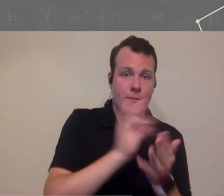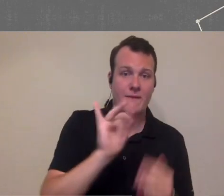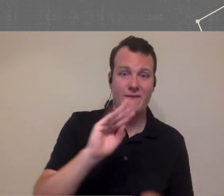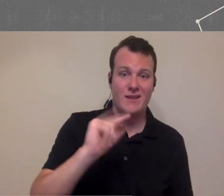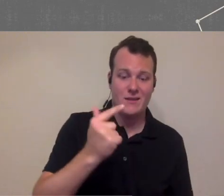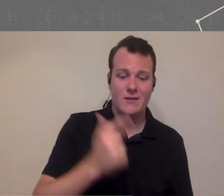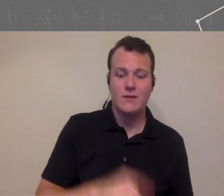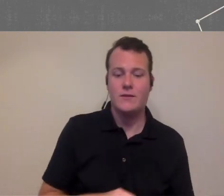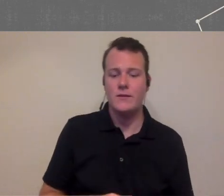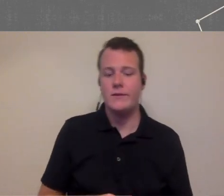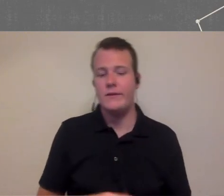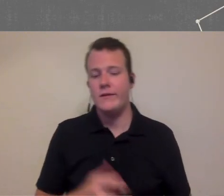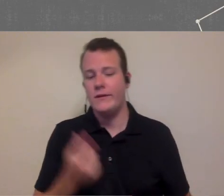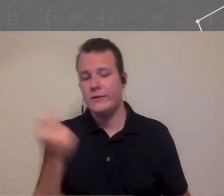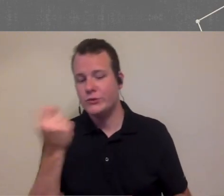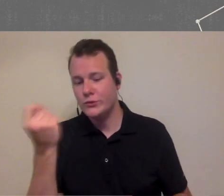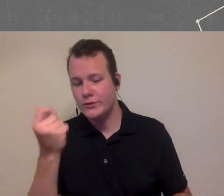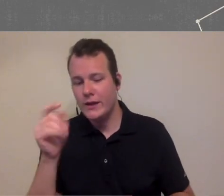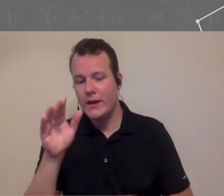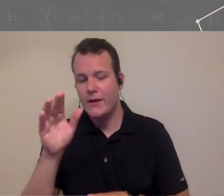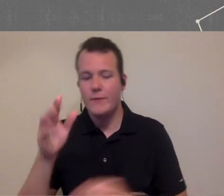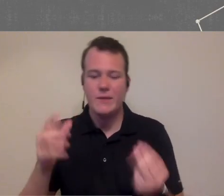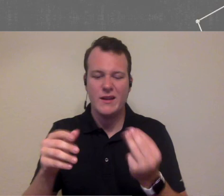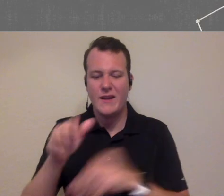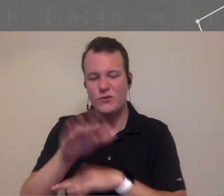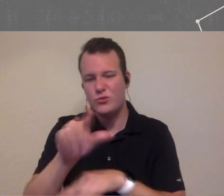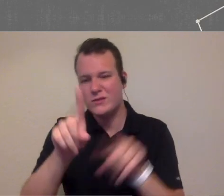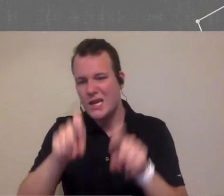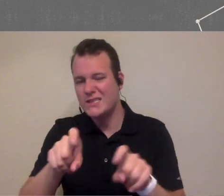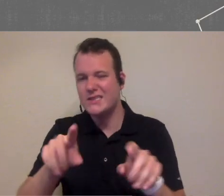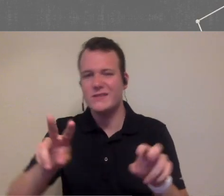fittings and on Monday afternoons I do testing and then on Tuesdays we slip it